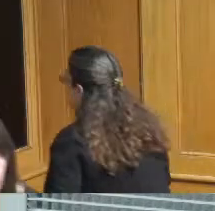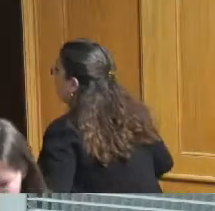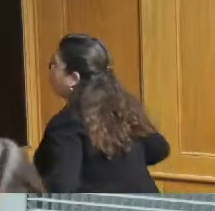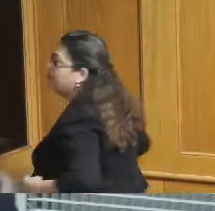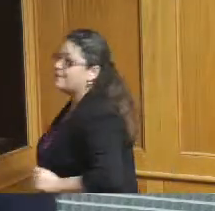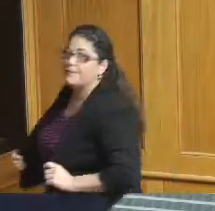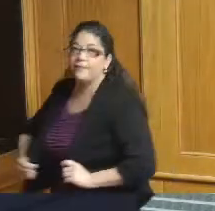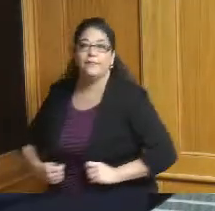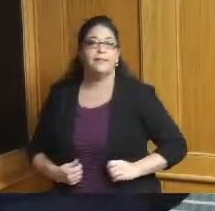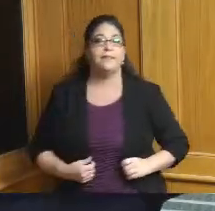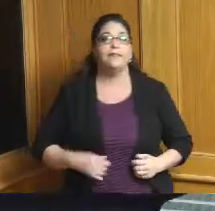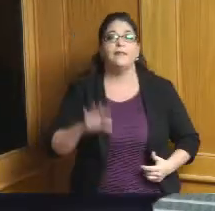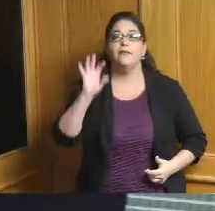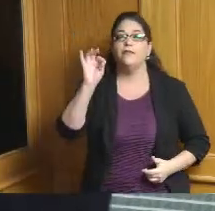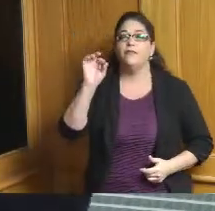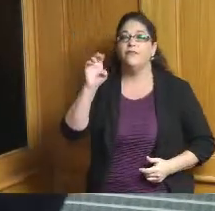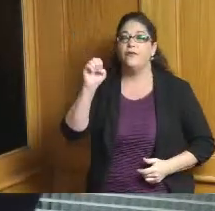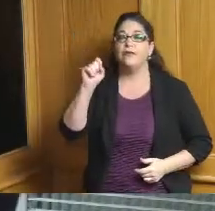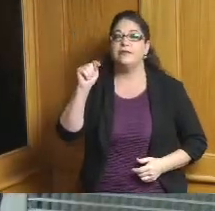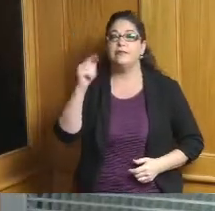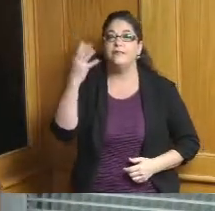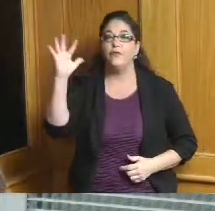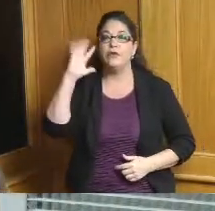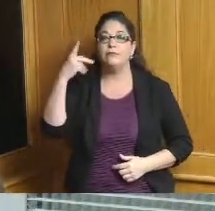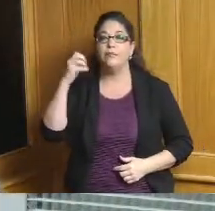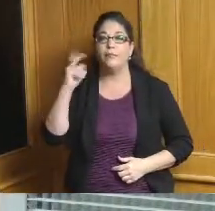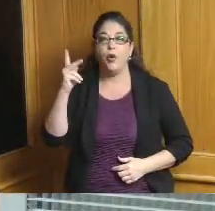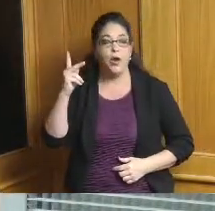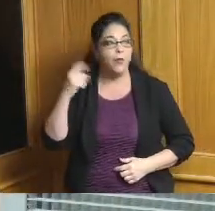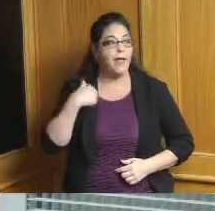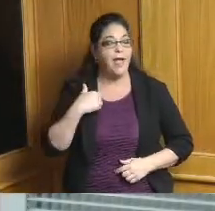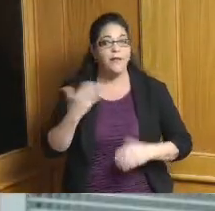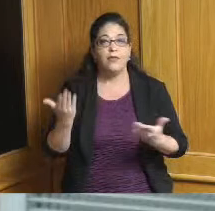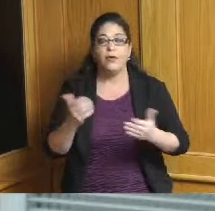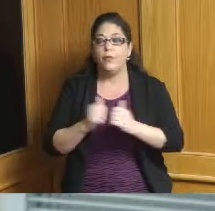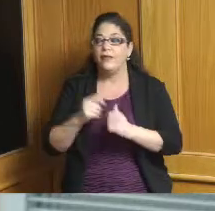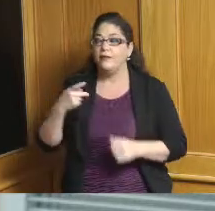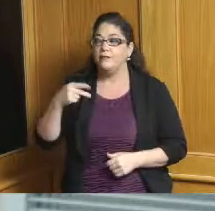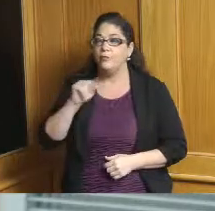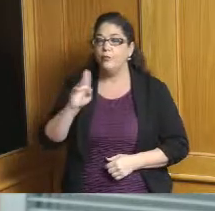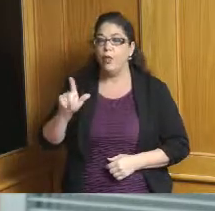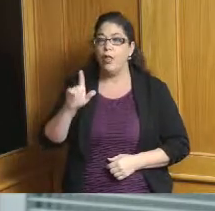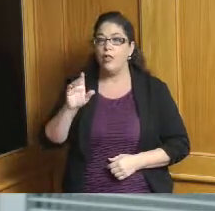zone in Forest Park we have with us today Paul Brem from the city of Forest Park and Jeff Jacobs